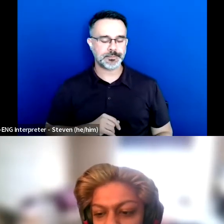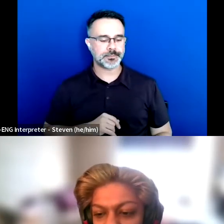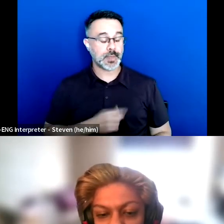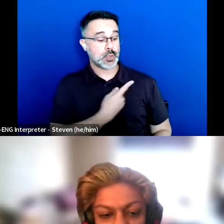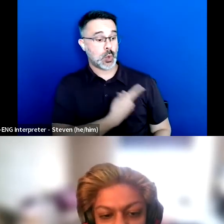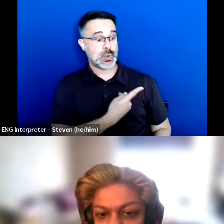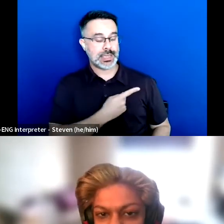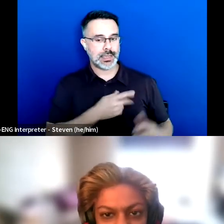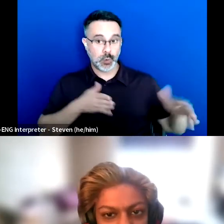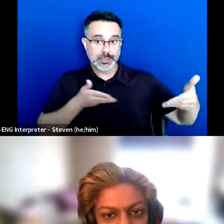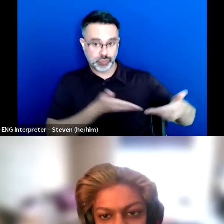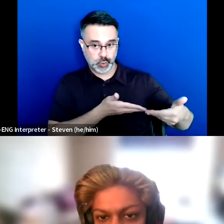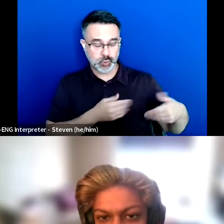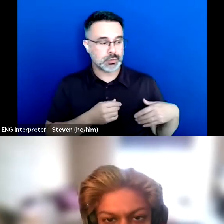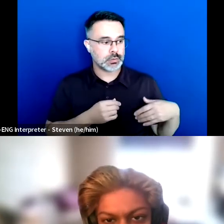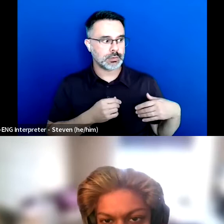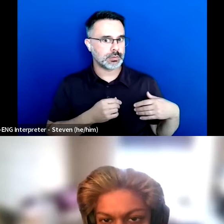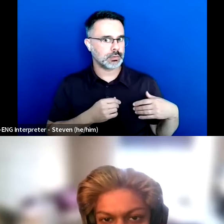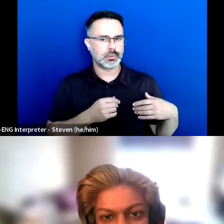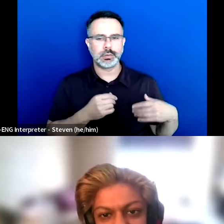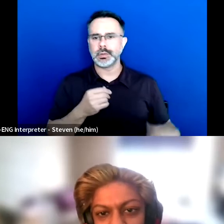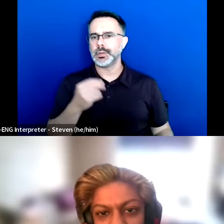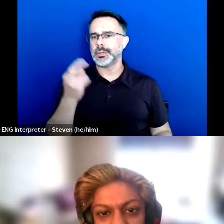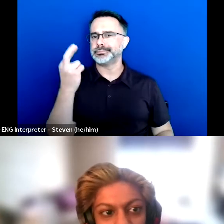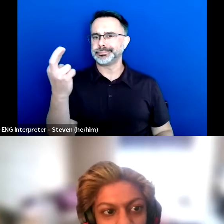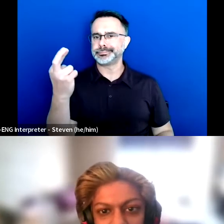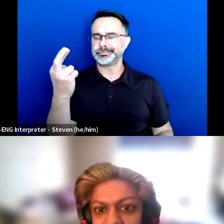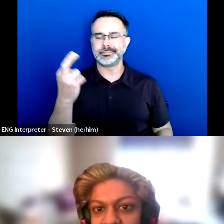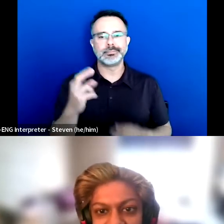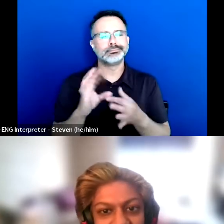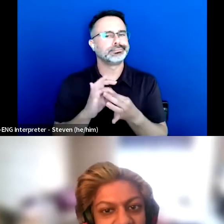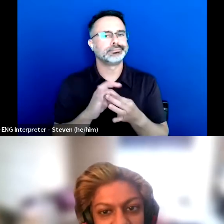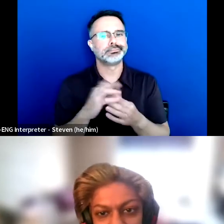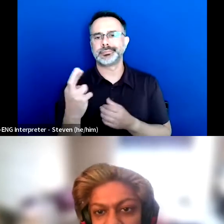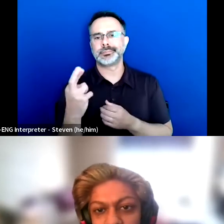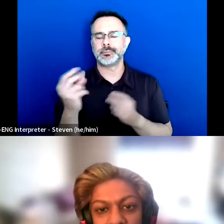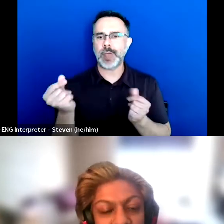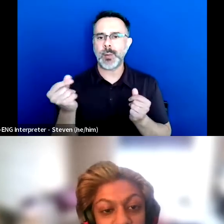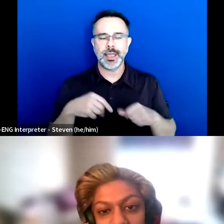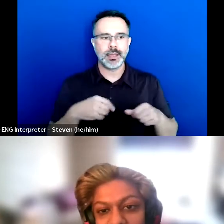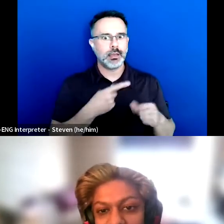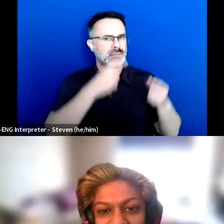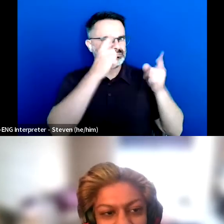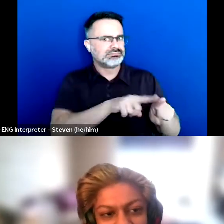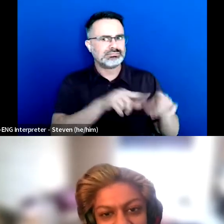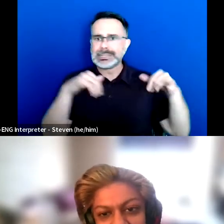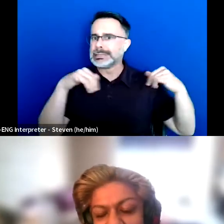We just became instant friends, and we were oh my gosh, yes, let's do this. I've so many thoughts, so many ideas.